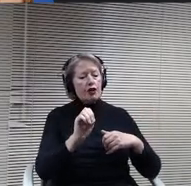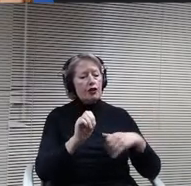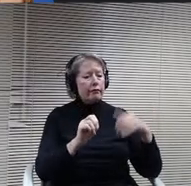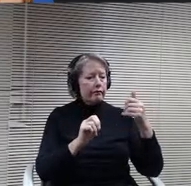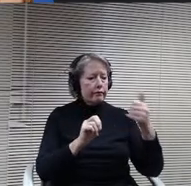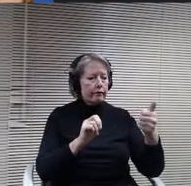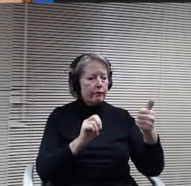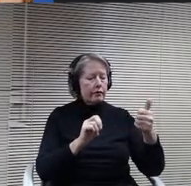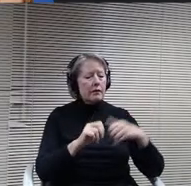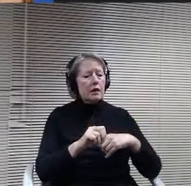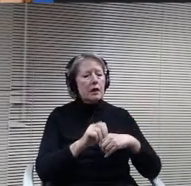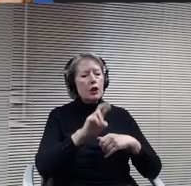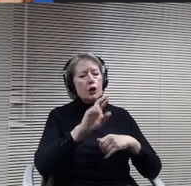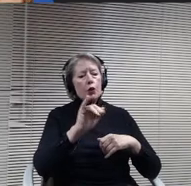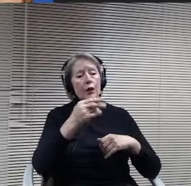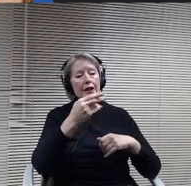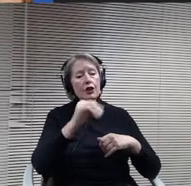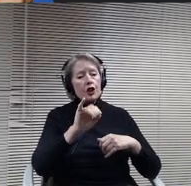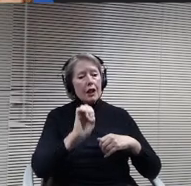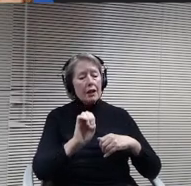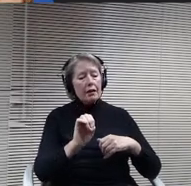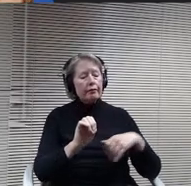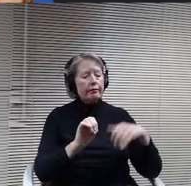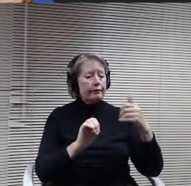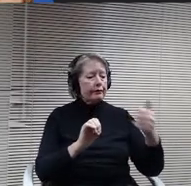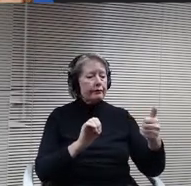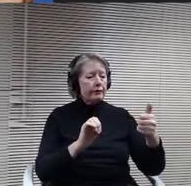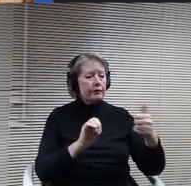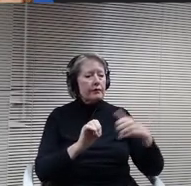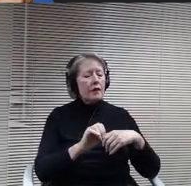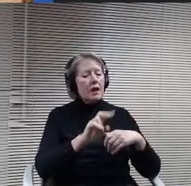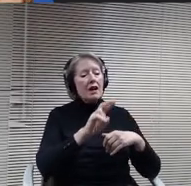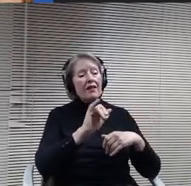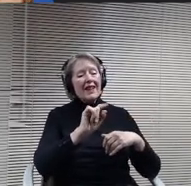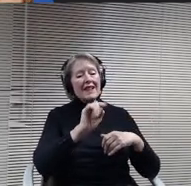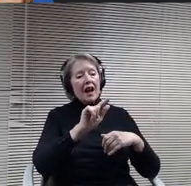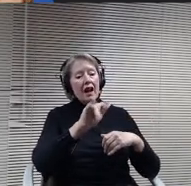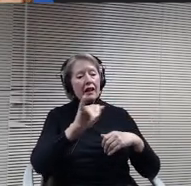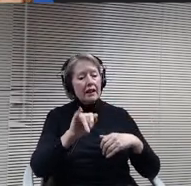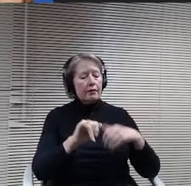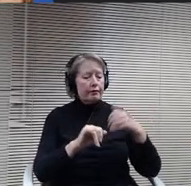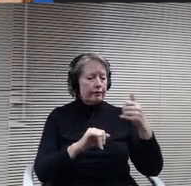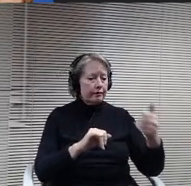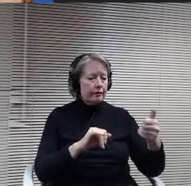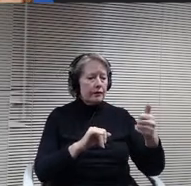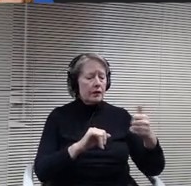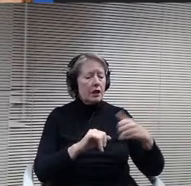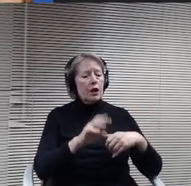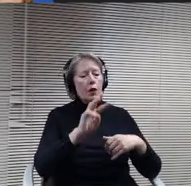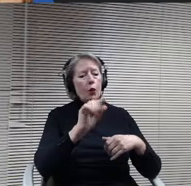I board member Vitaly I forward Member Wagner. I thank you.